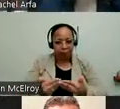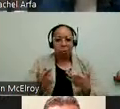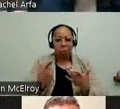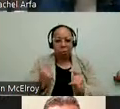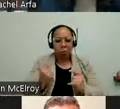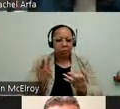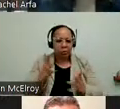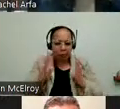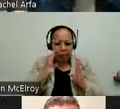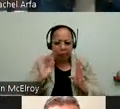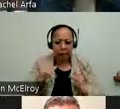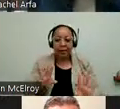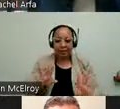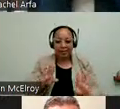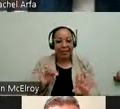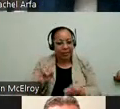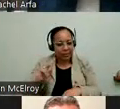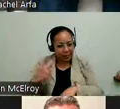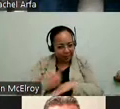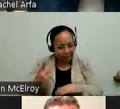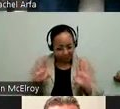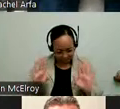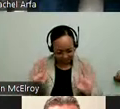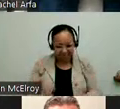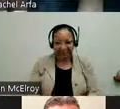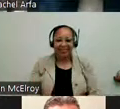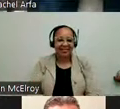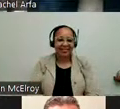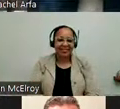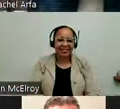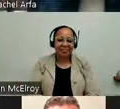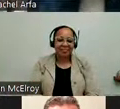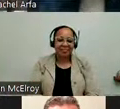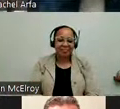will continue to develop that. So something to look forward to. In